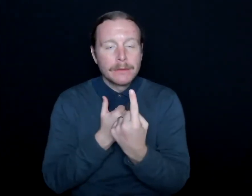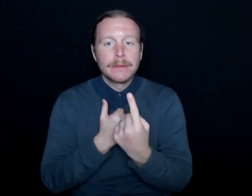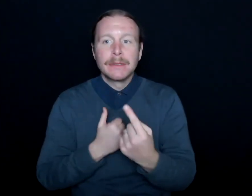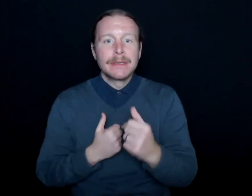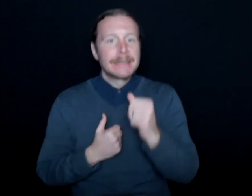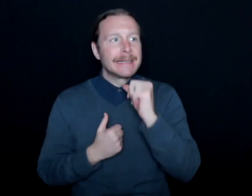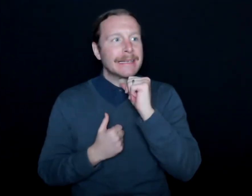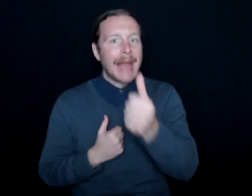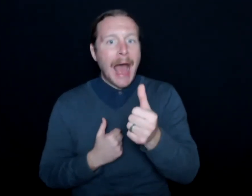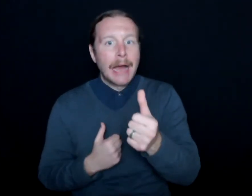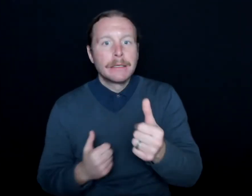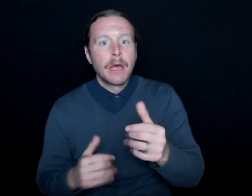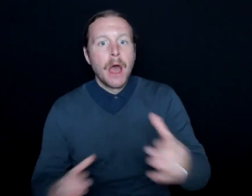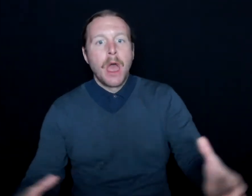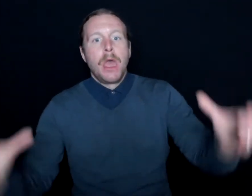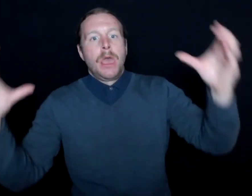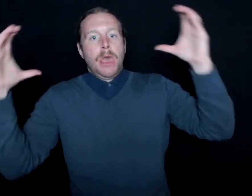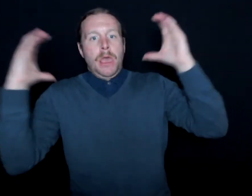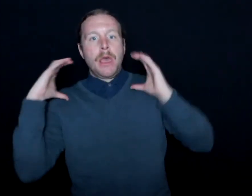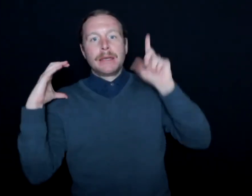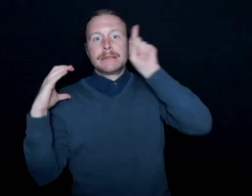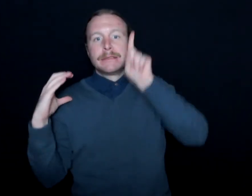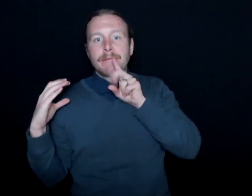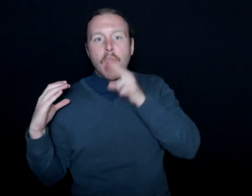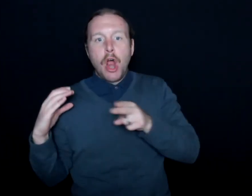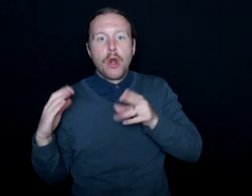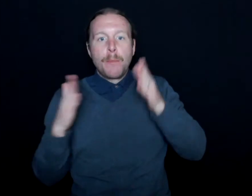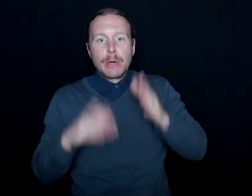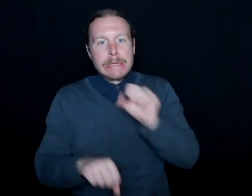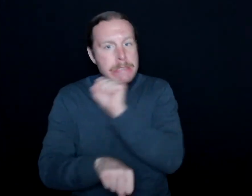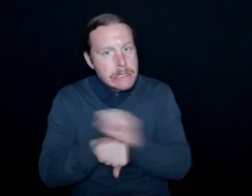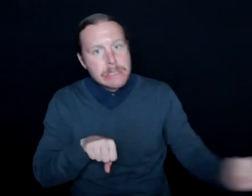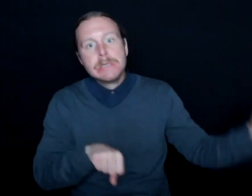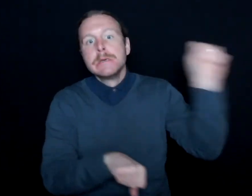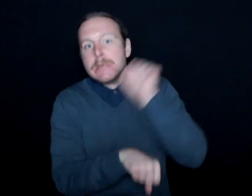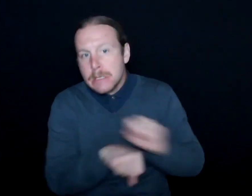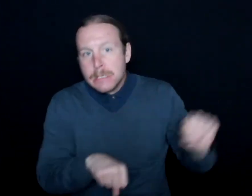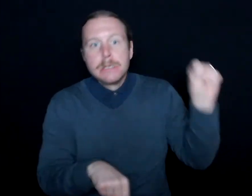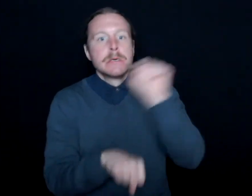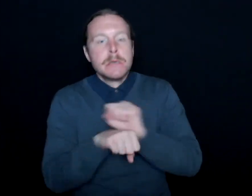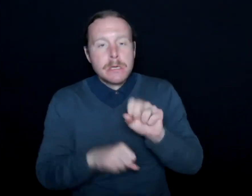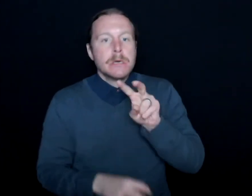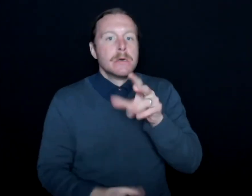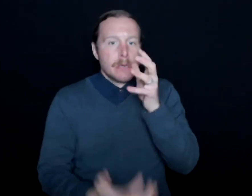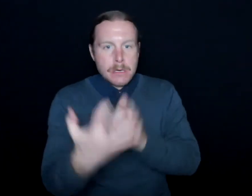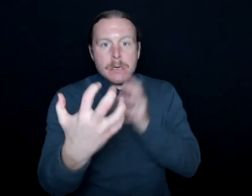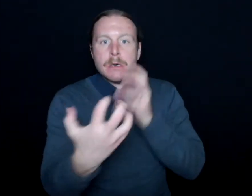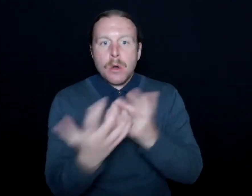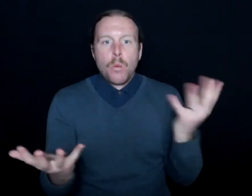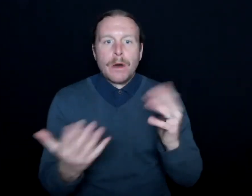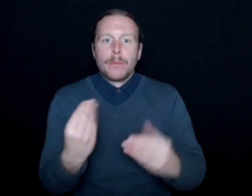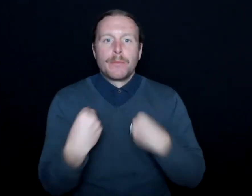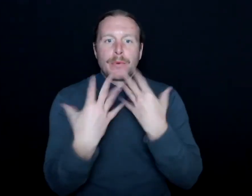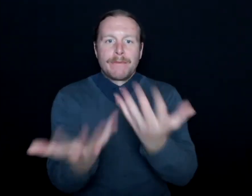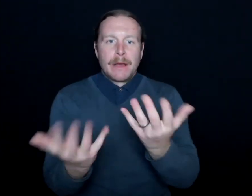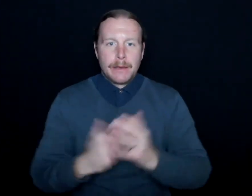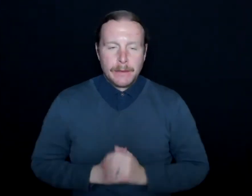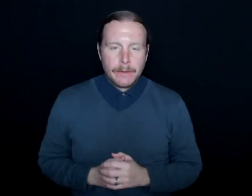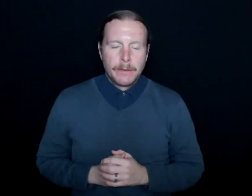putting the burden on a deaf and hard of hearing individual to accommodate to what accommodations are being provided. Yeah.